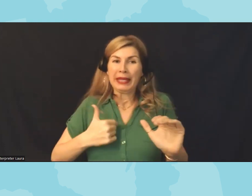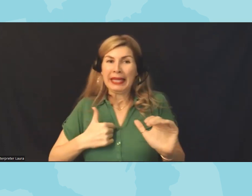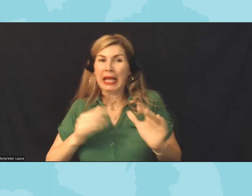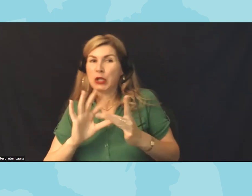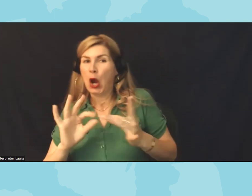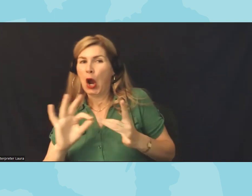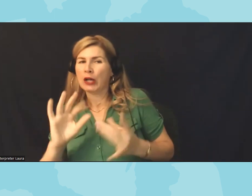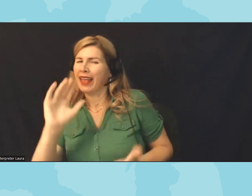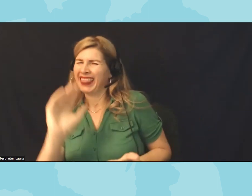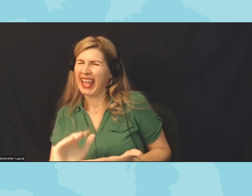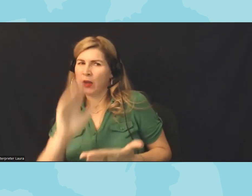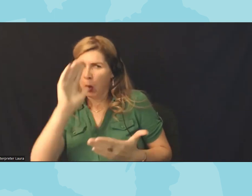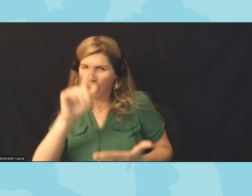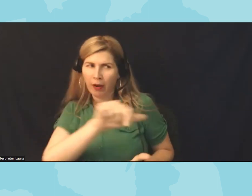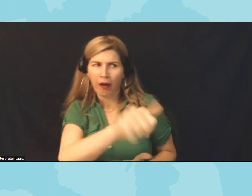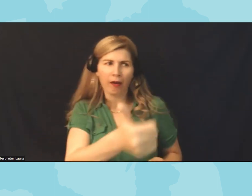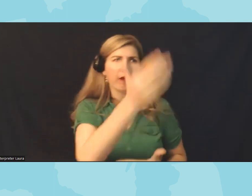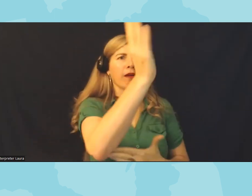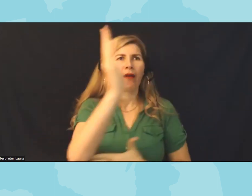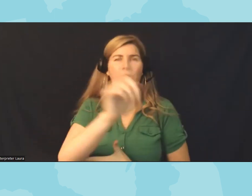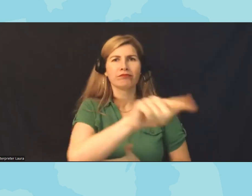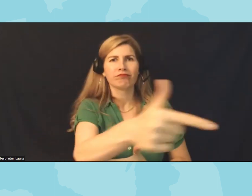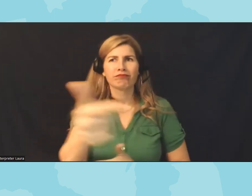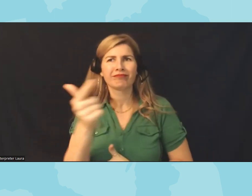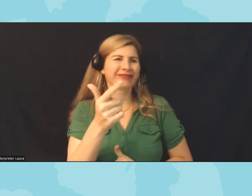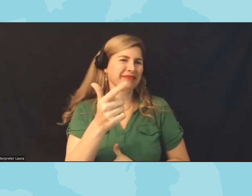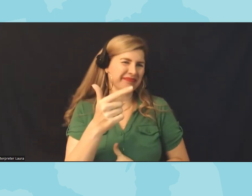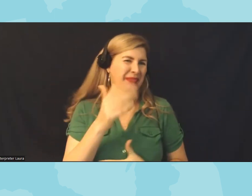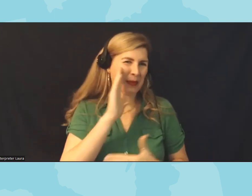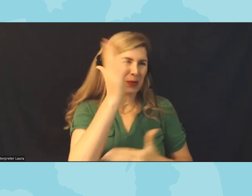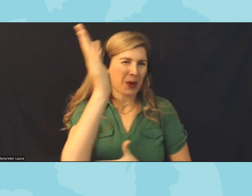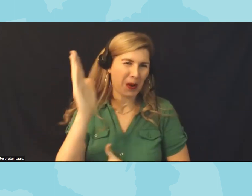from across the Midwest um so yes welcome to band books across the Midwest a conversation